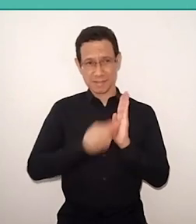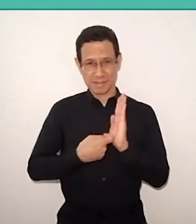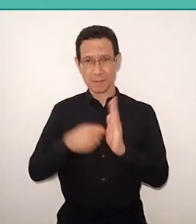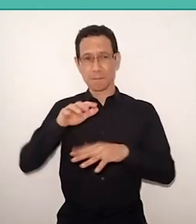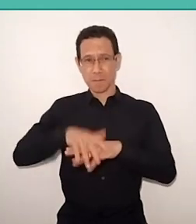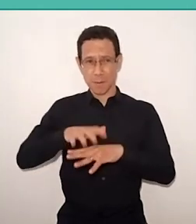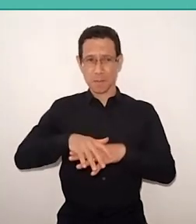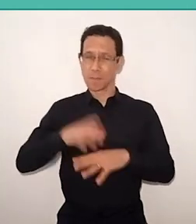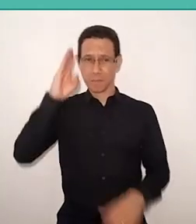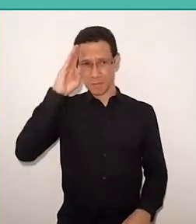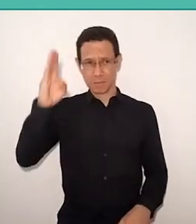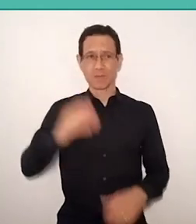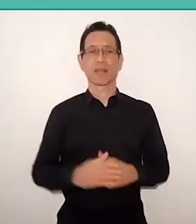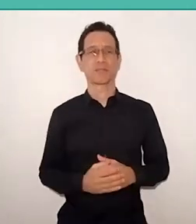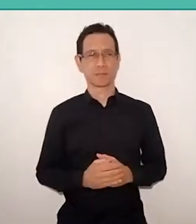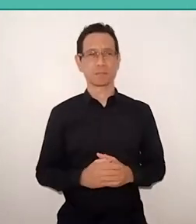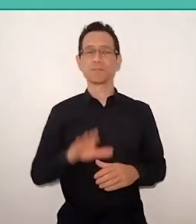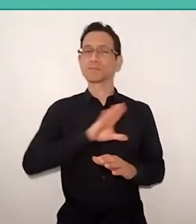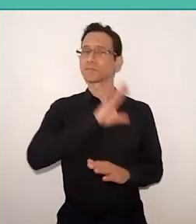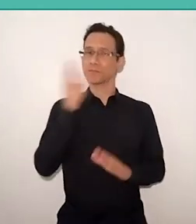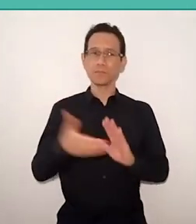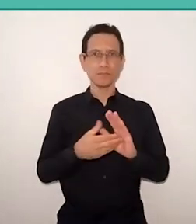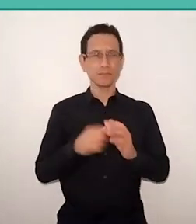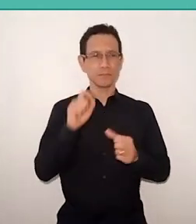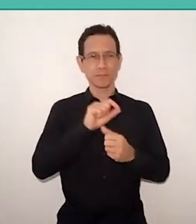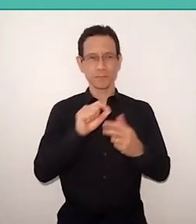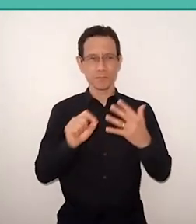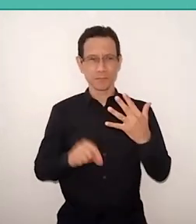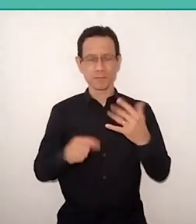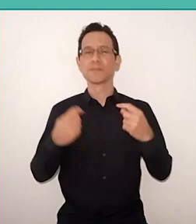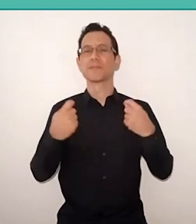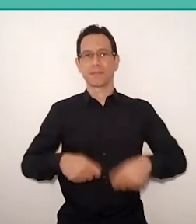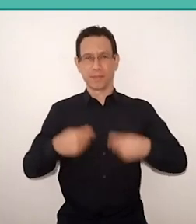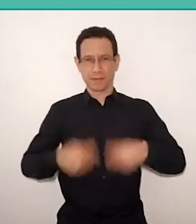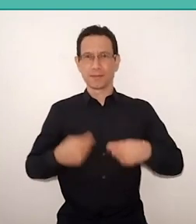and everything around this building need to close last